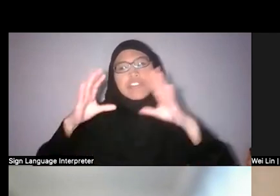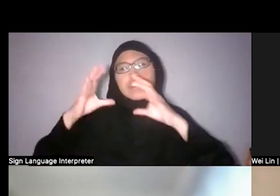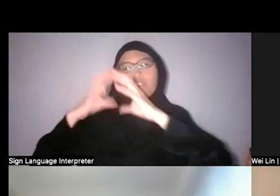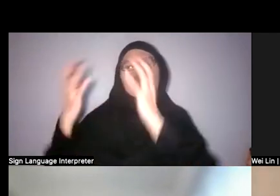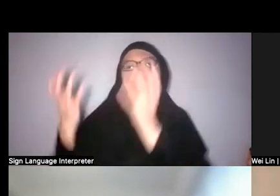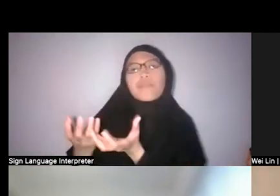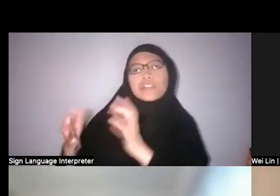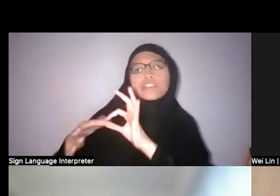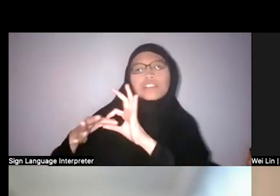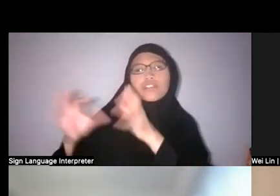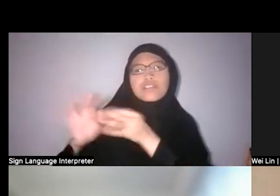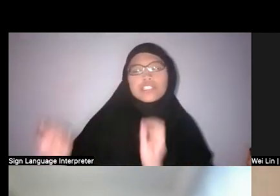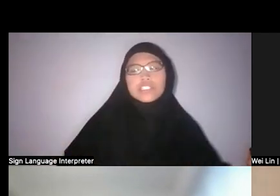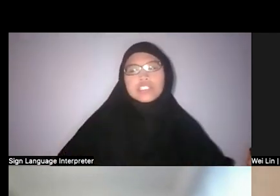With regards to...